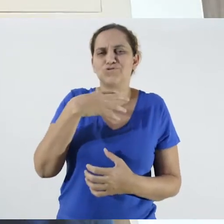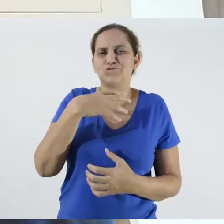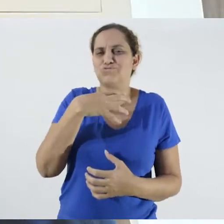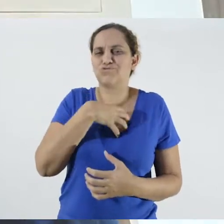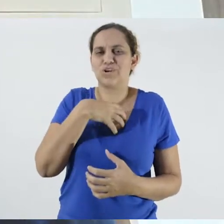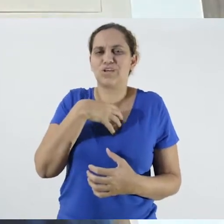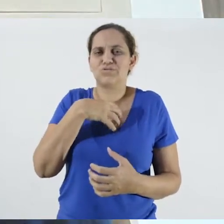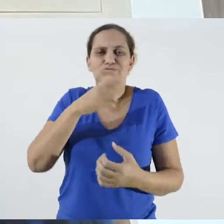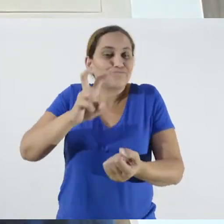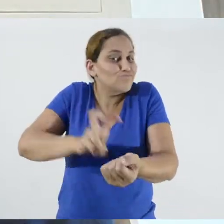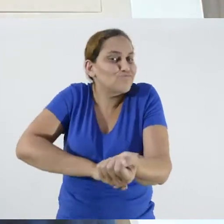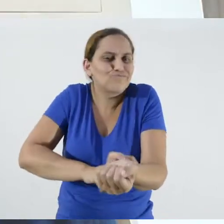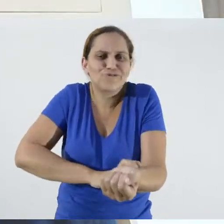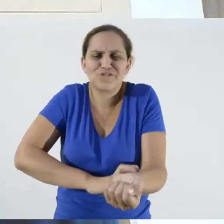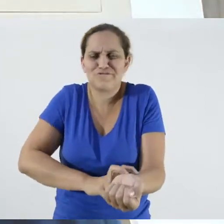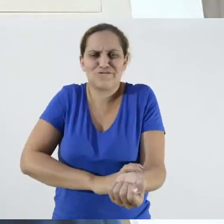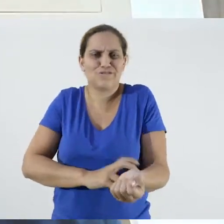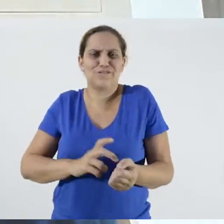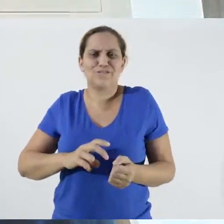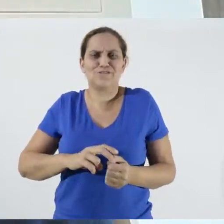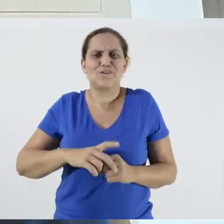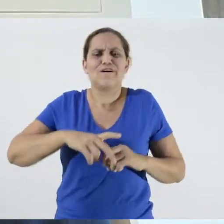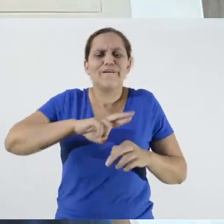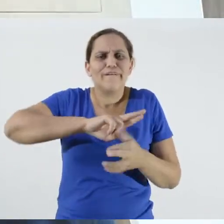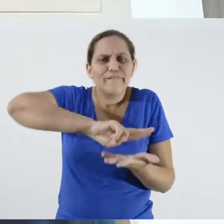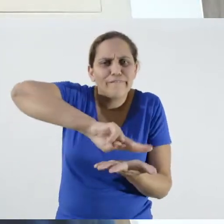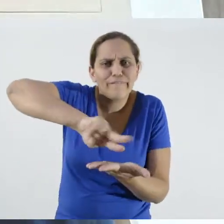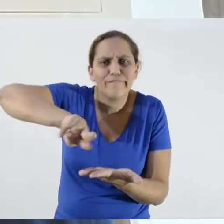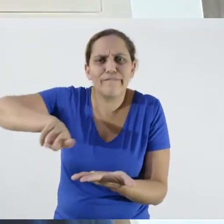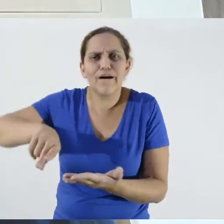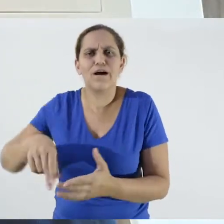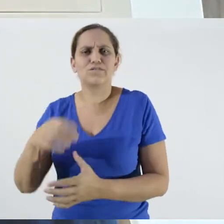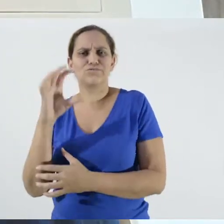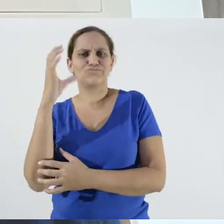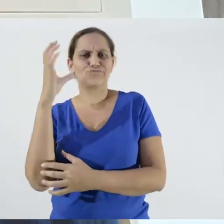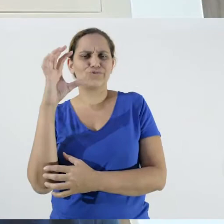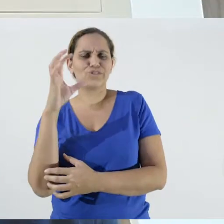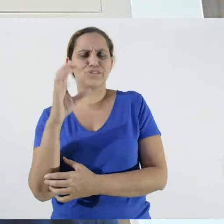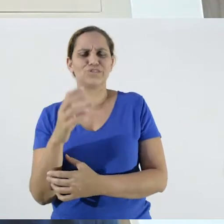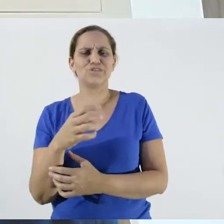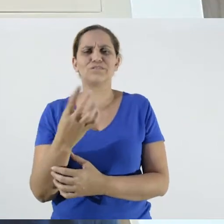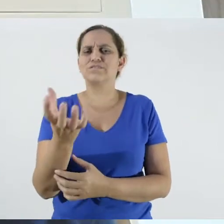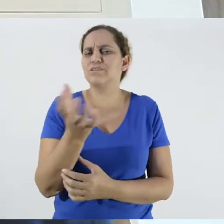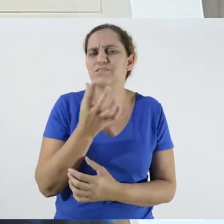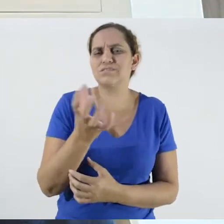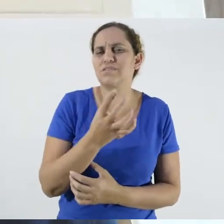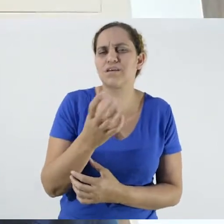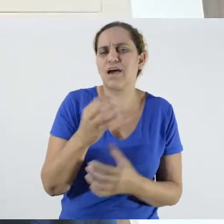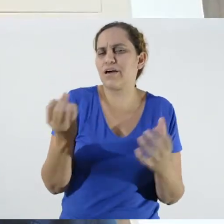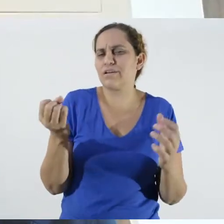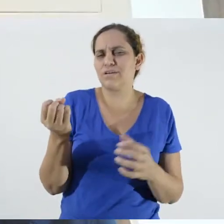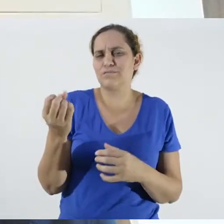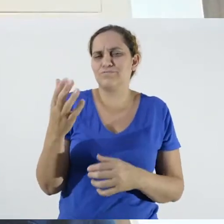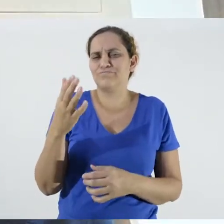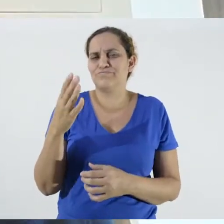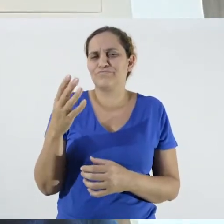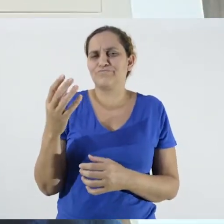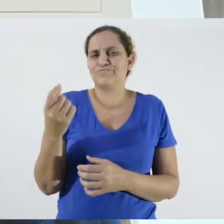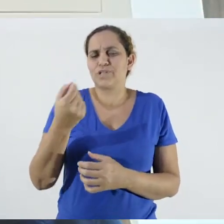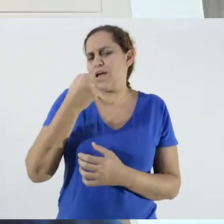scientists trying to run after vaccines, medicines and measures.